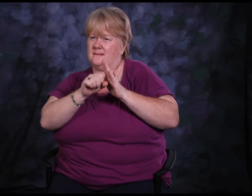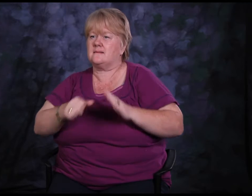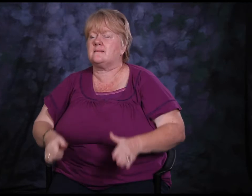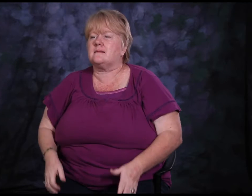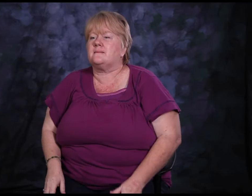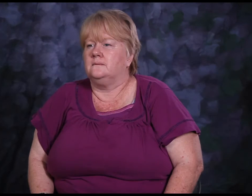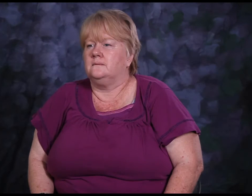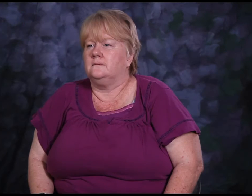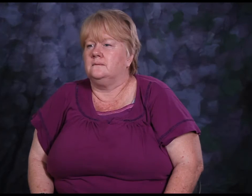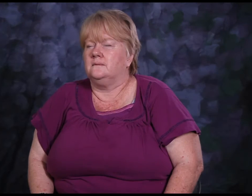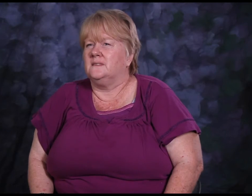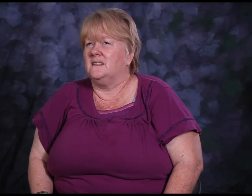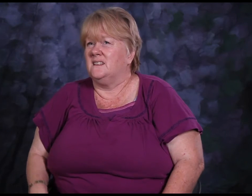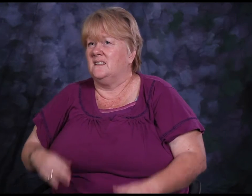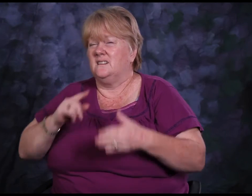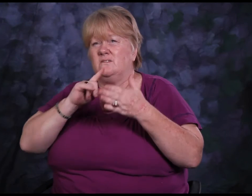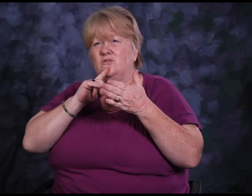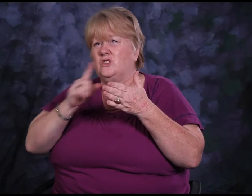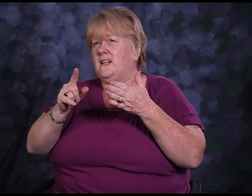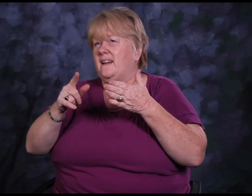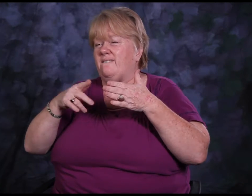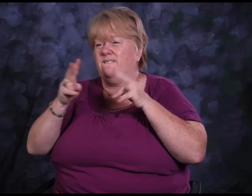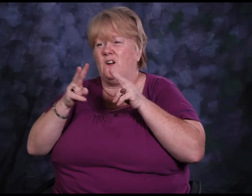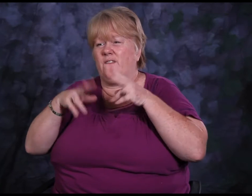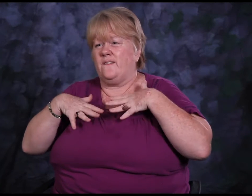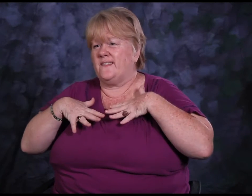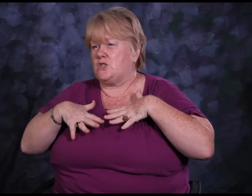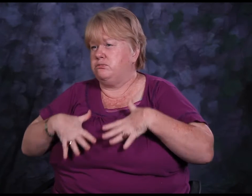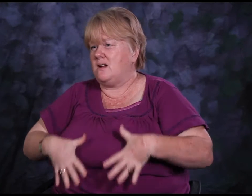Those are the symptoms that clued me into the fact I was declining.